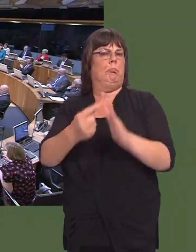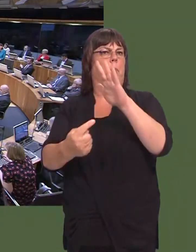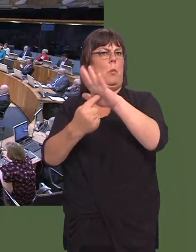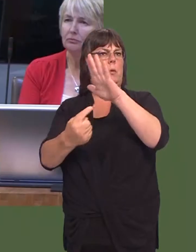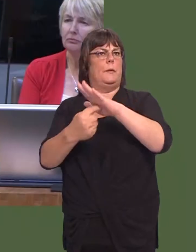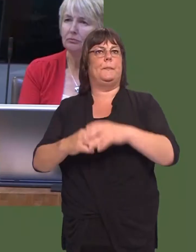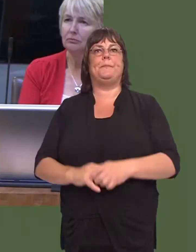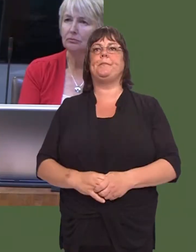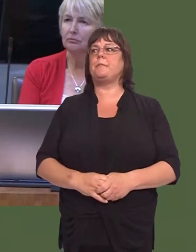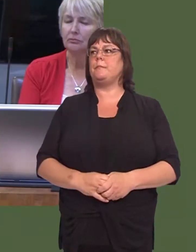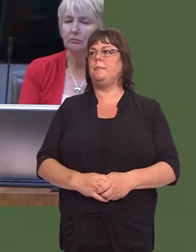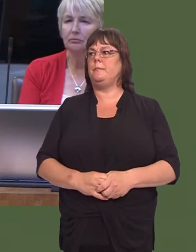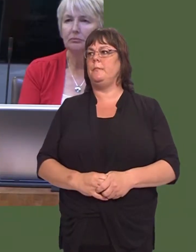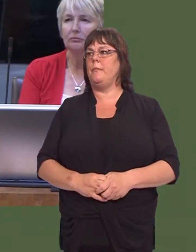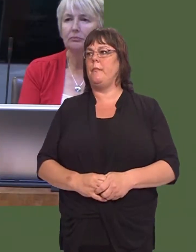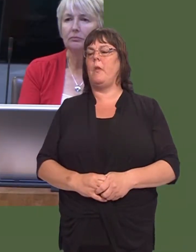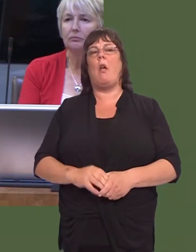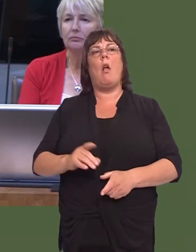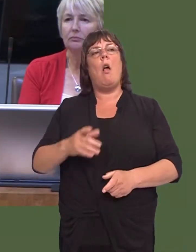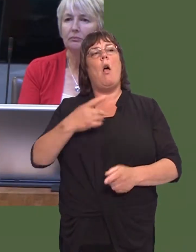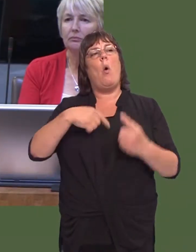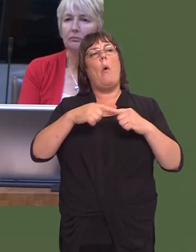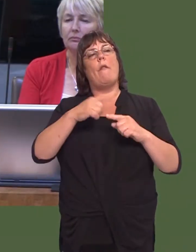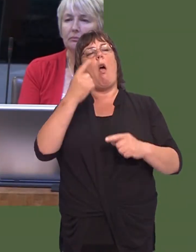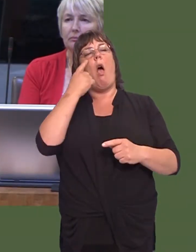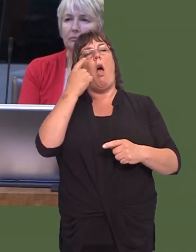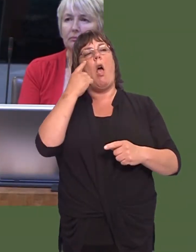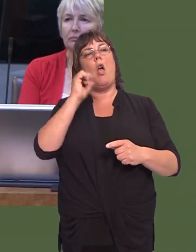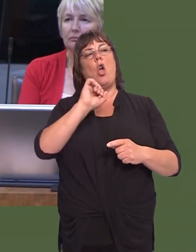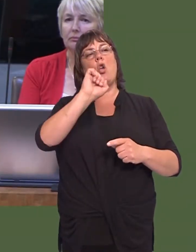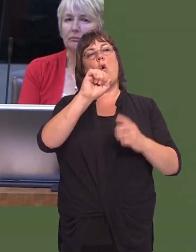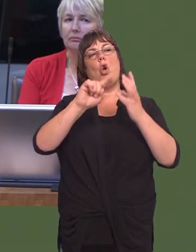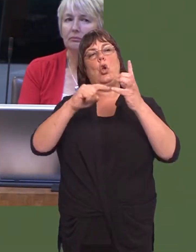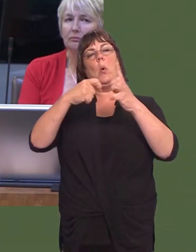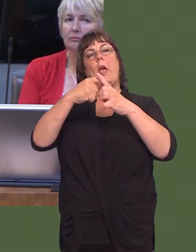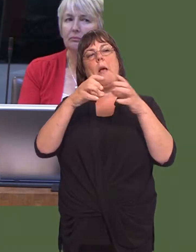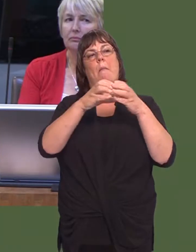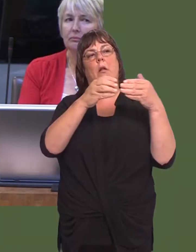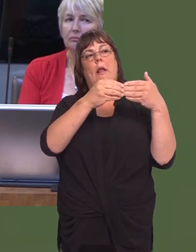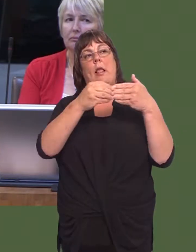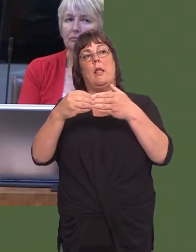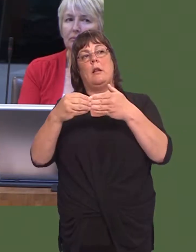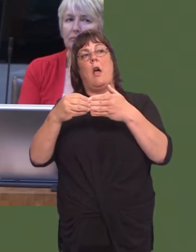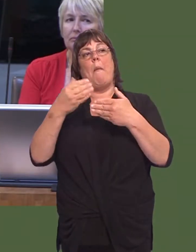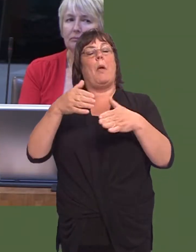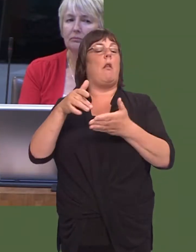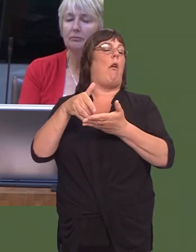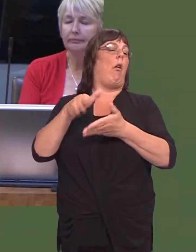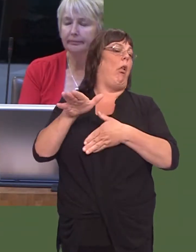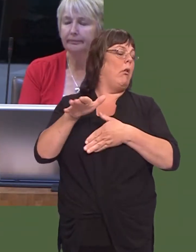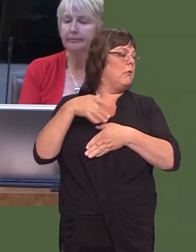Itís been noted how youíve airbrushed your UK party leader out of your campaign, and